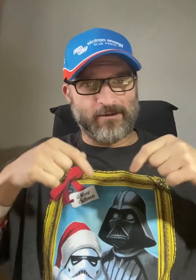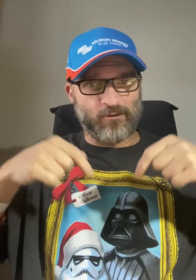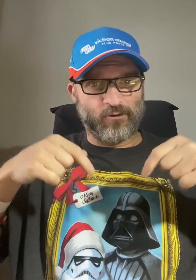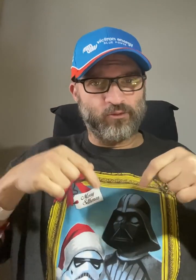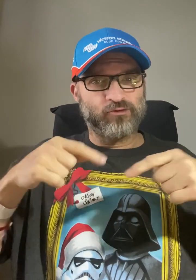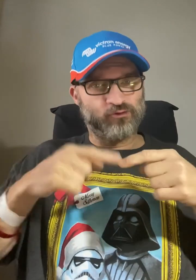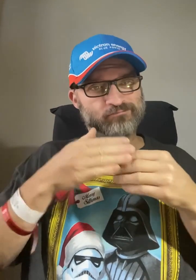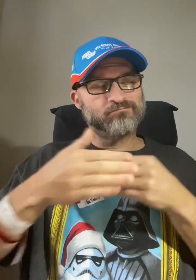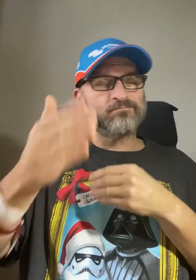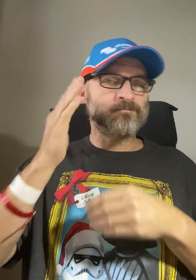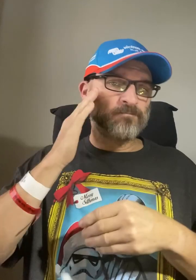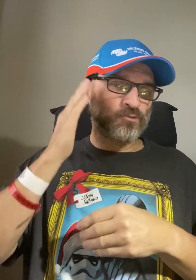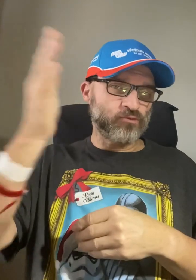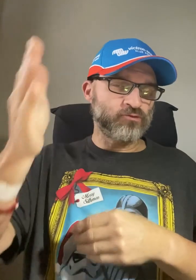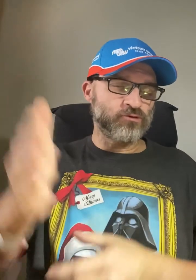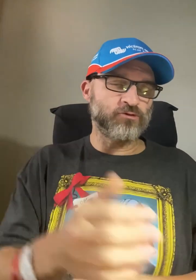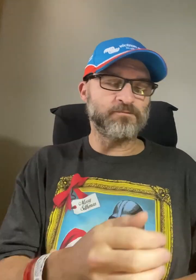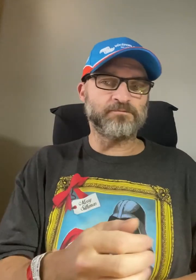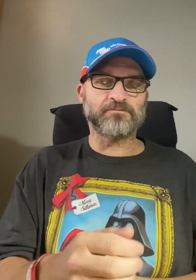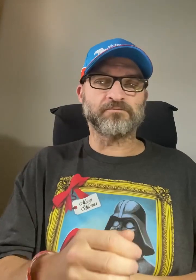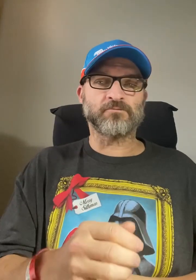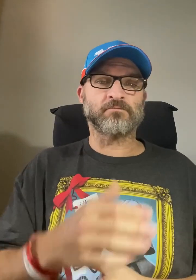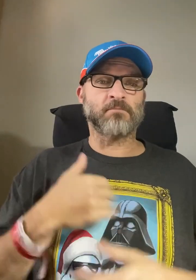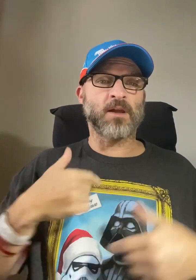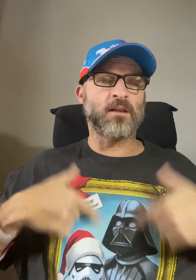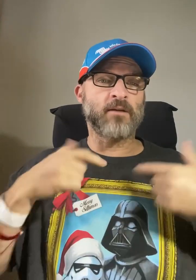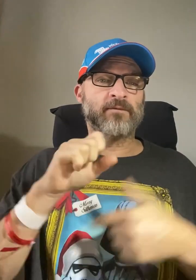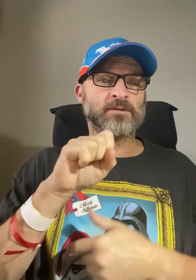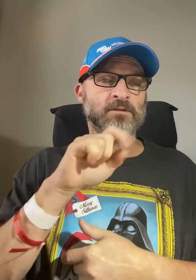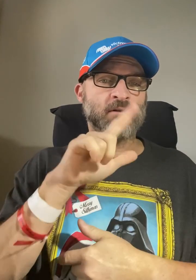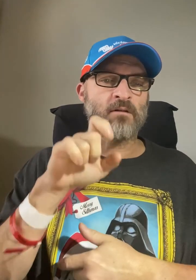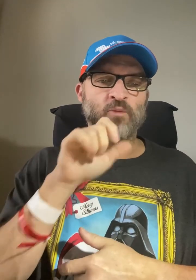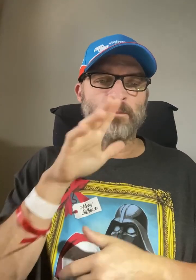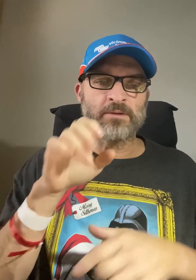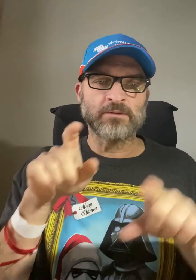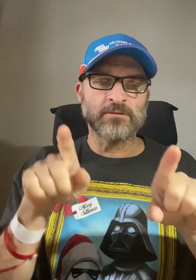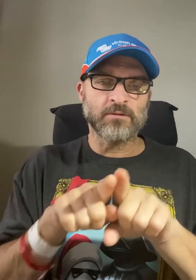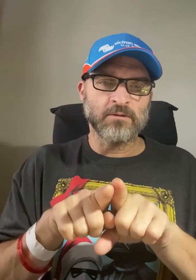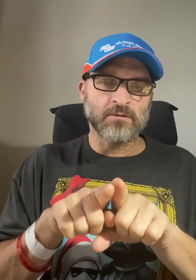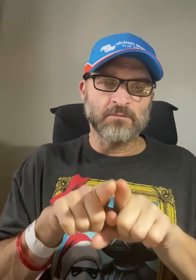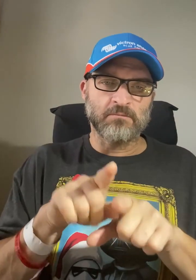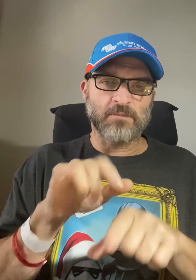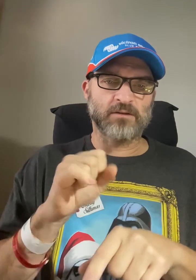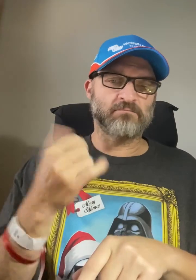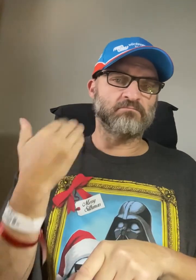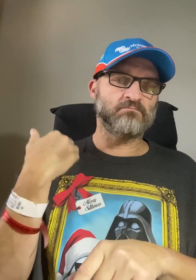Right now to the rest of the future. Lifestyle won't be the same as it was before.